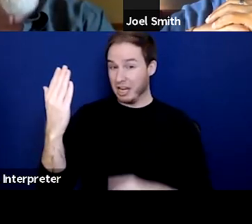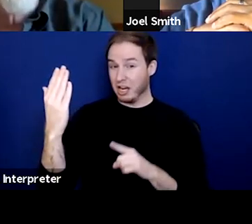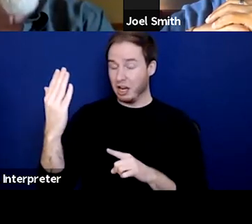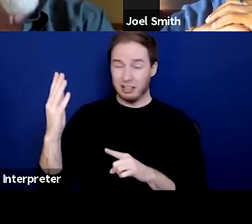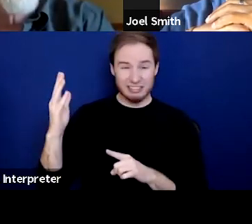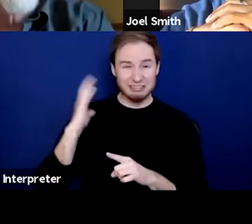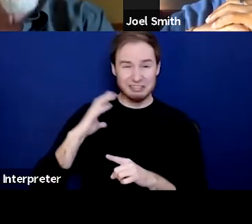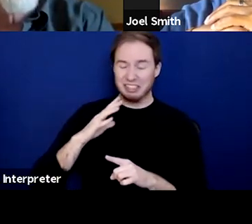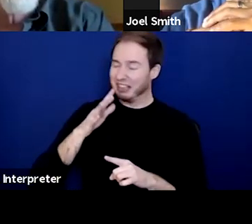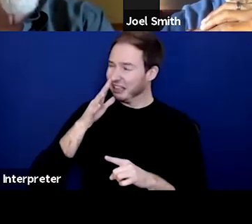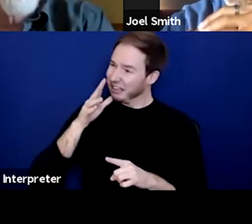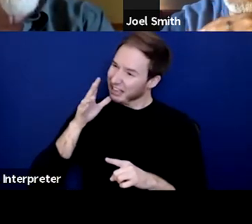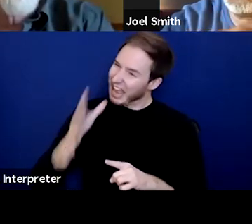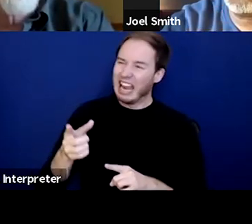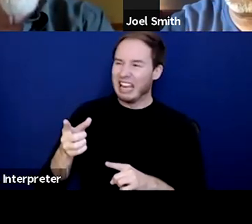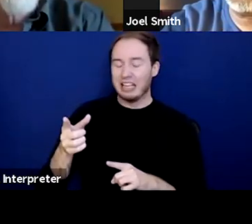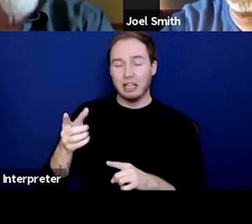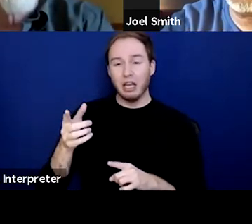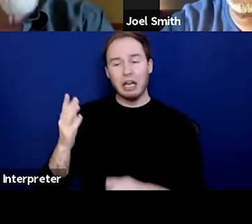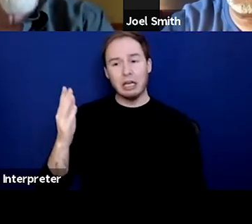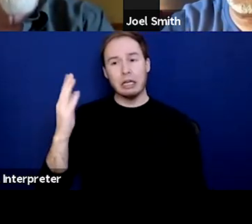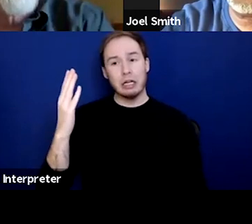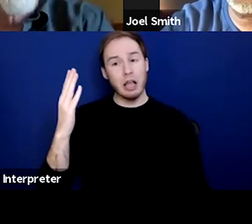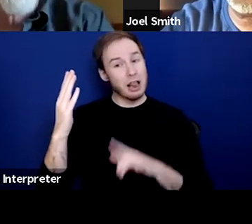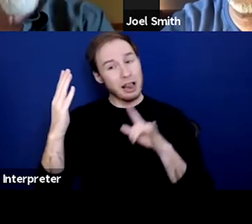And I don't love that guy yet, but I like him now.